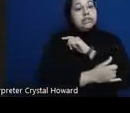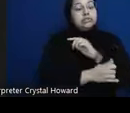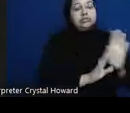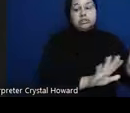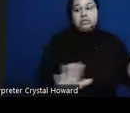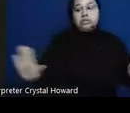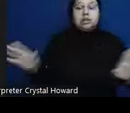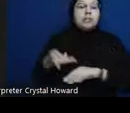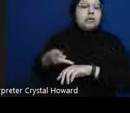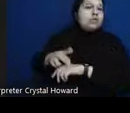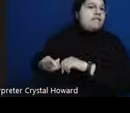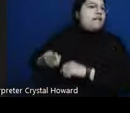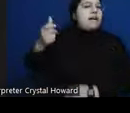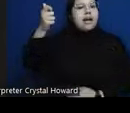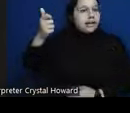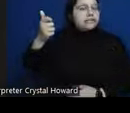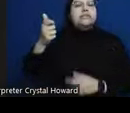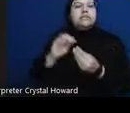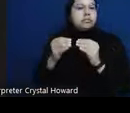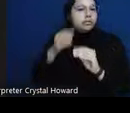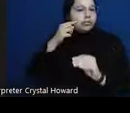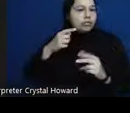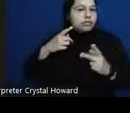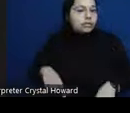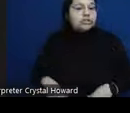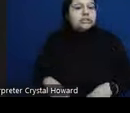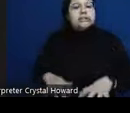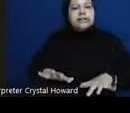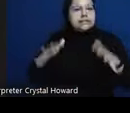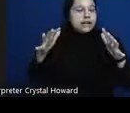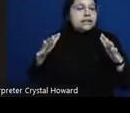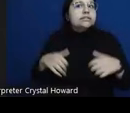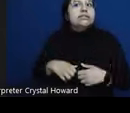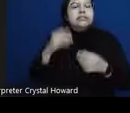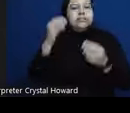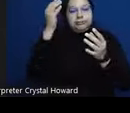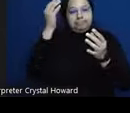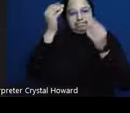uh suicide IDE ration attempts and death among all Hispanic Latino groups so of particular interest